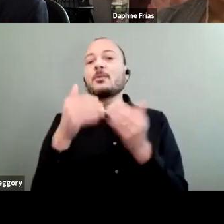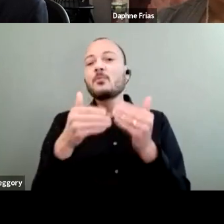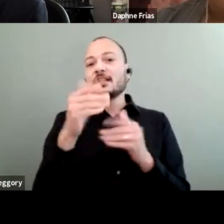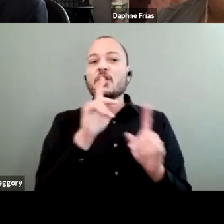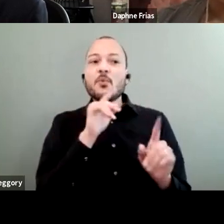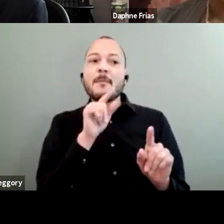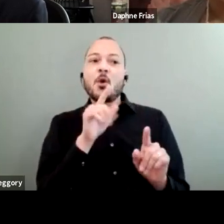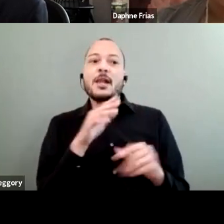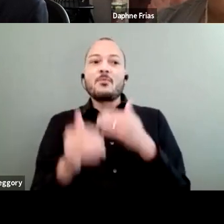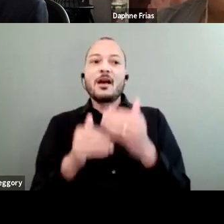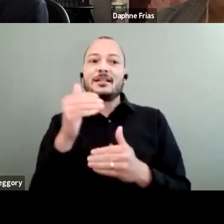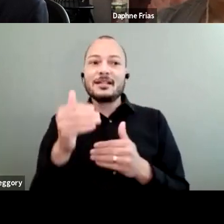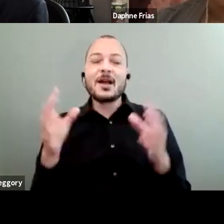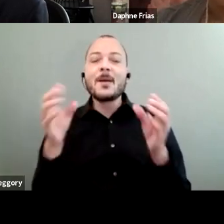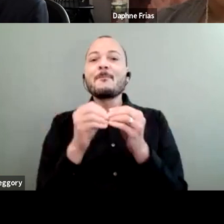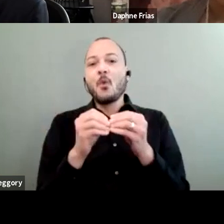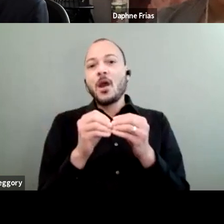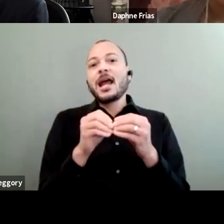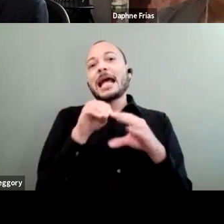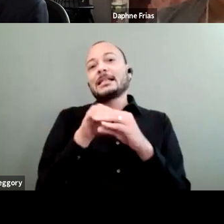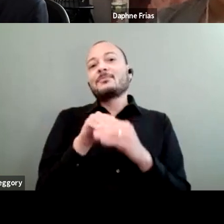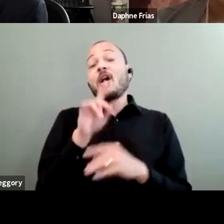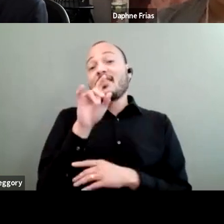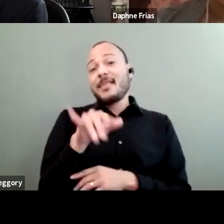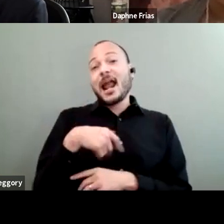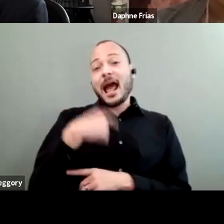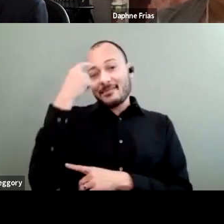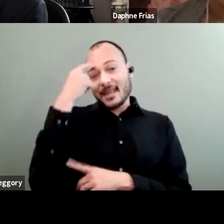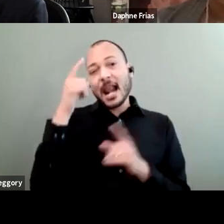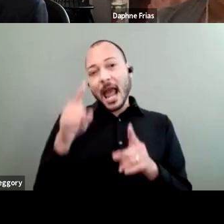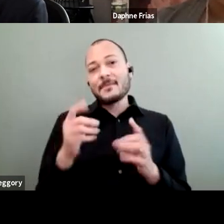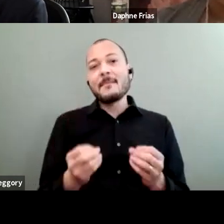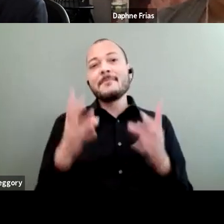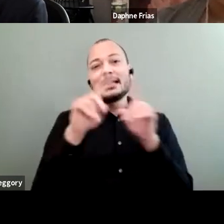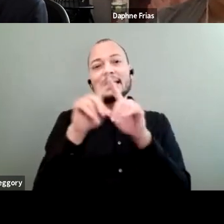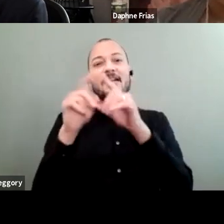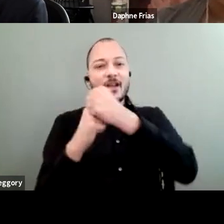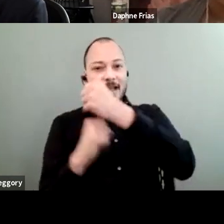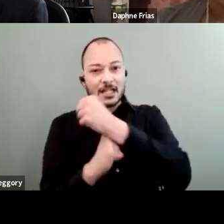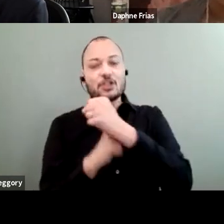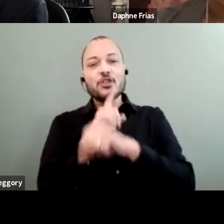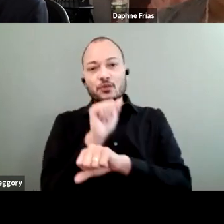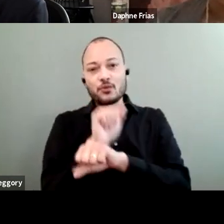and more accessible. So that's, I think, happening in many foundations and certainly is at MacArthur,